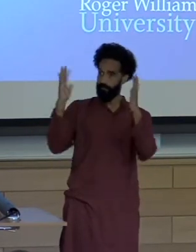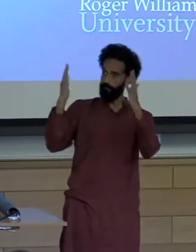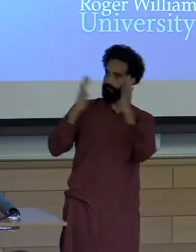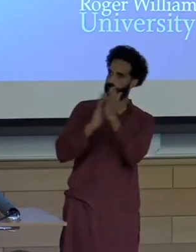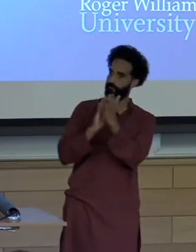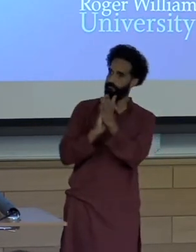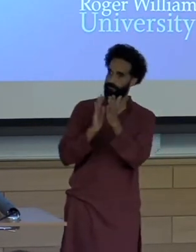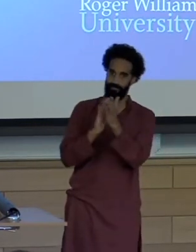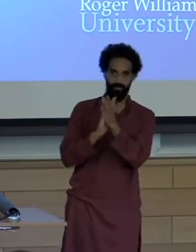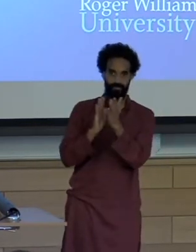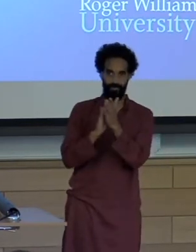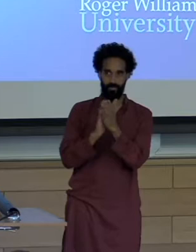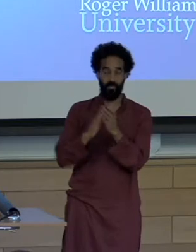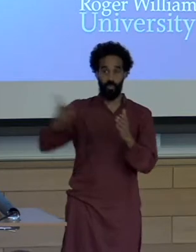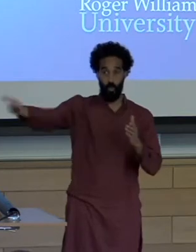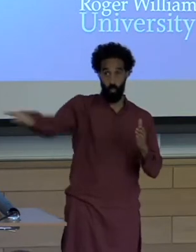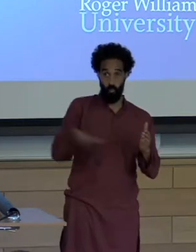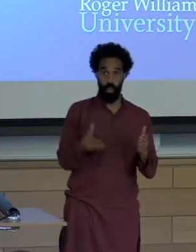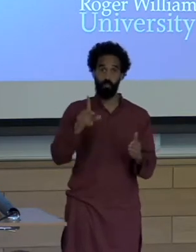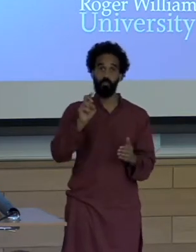Join me in welcoming. Dr. Paola Bravo